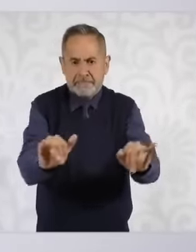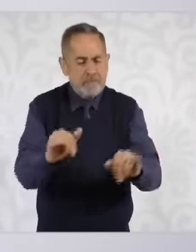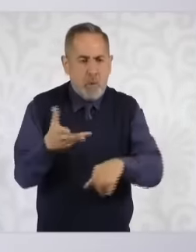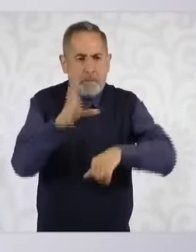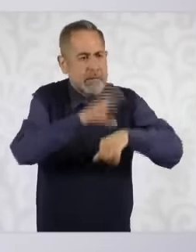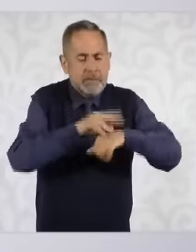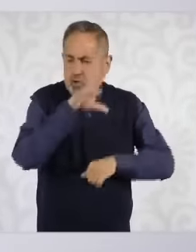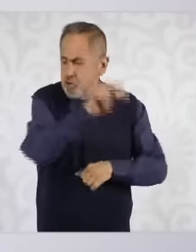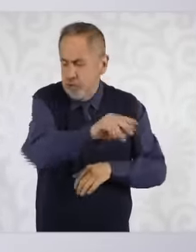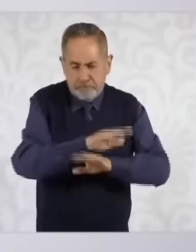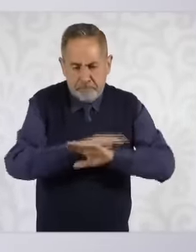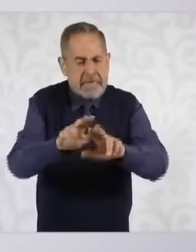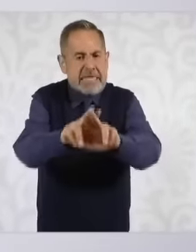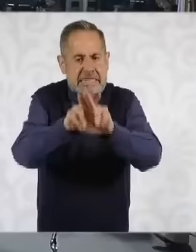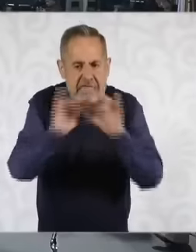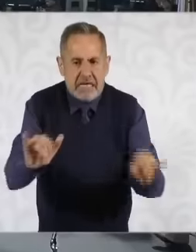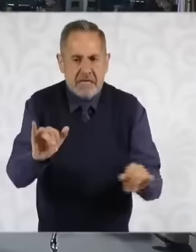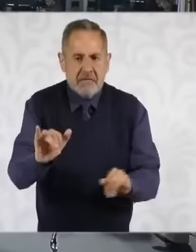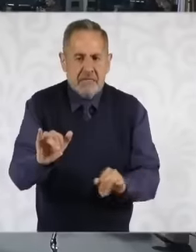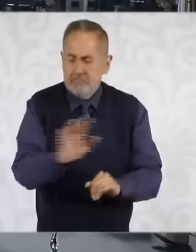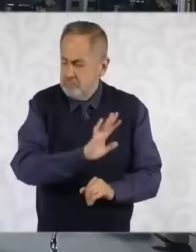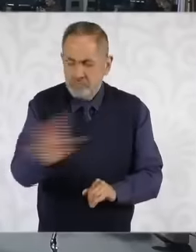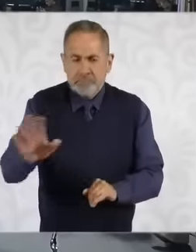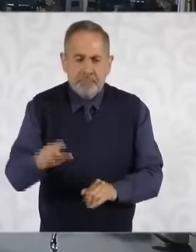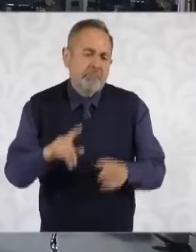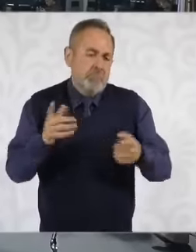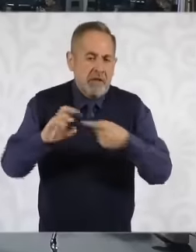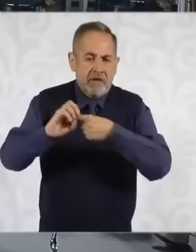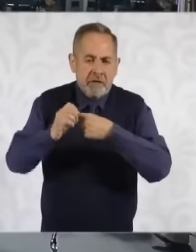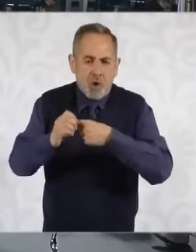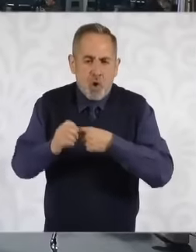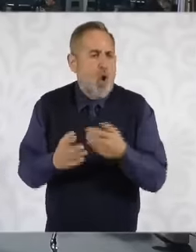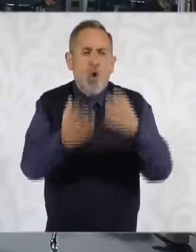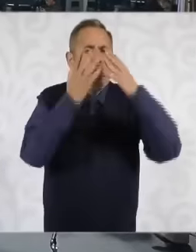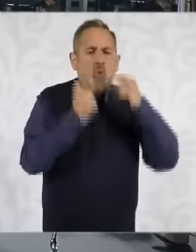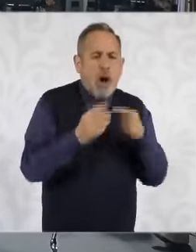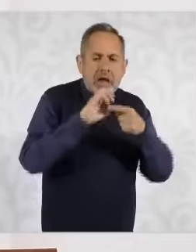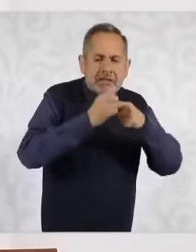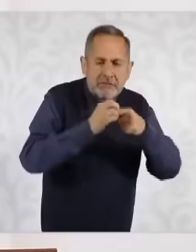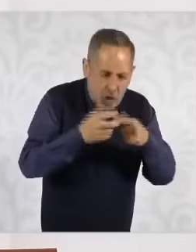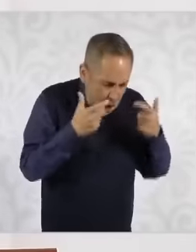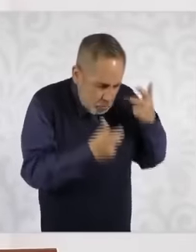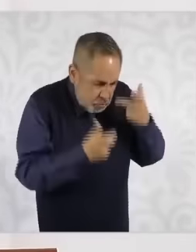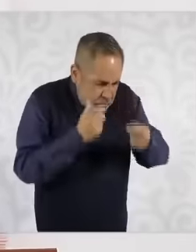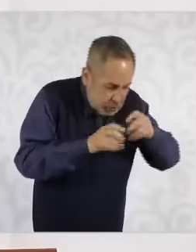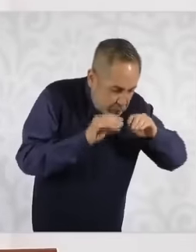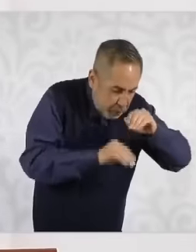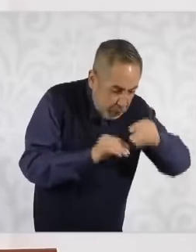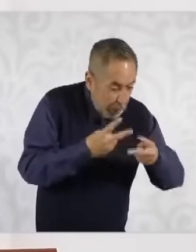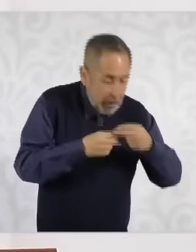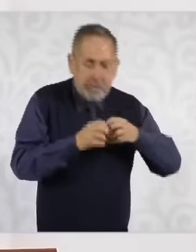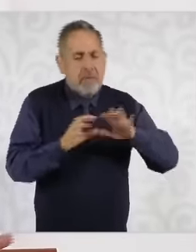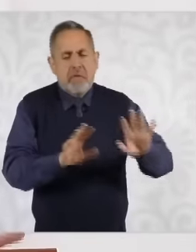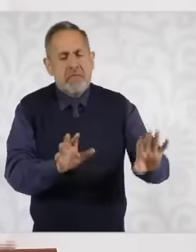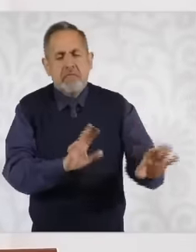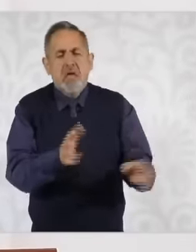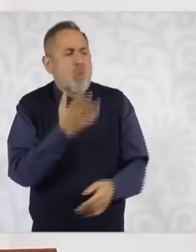move and there are no transgenic beans, so we continue to advance with the varieties that